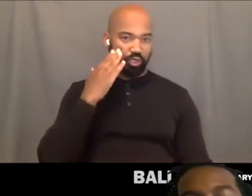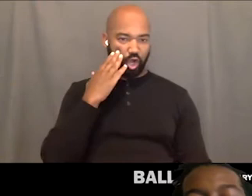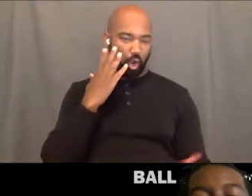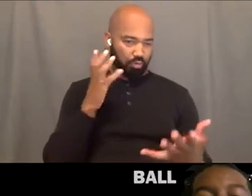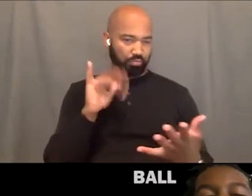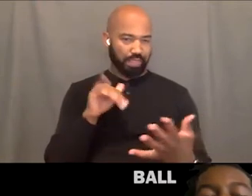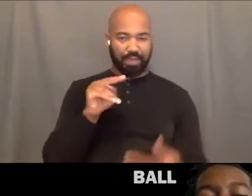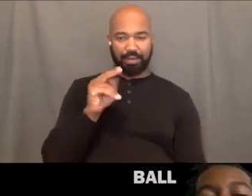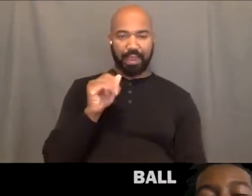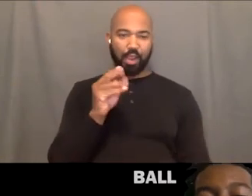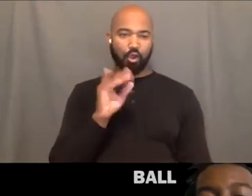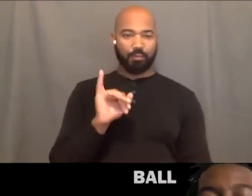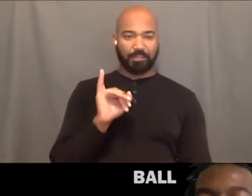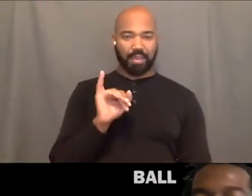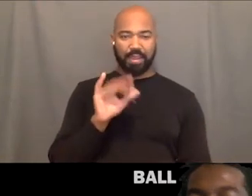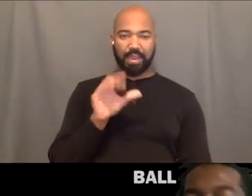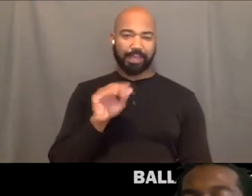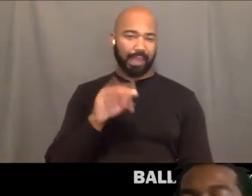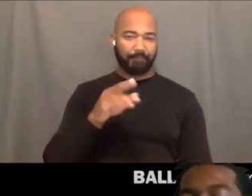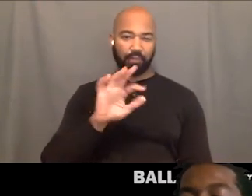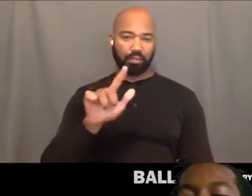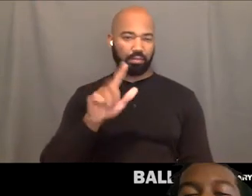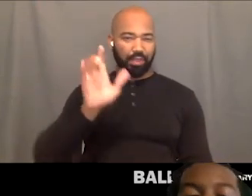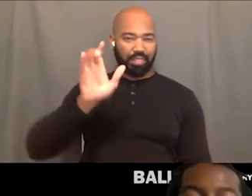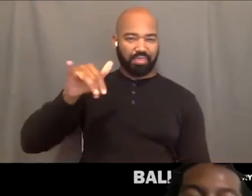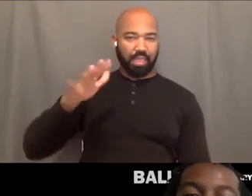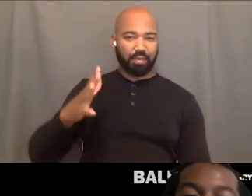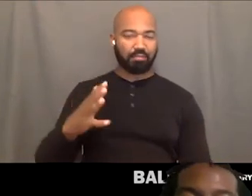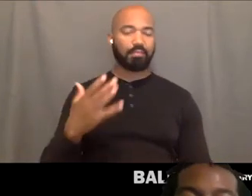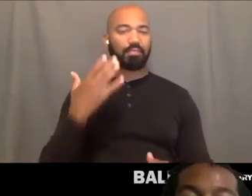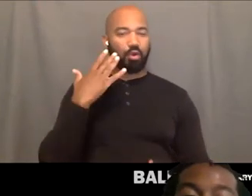So we're going to play, um, a little bit of a abbr...